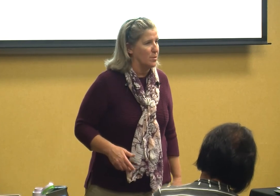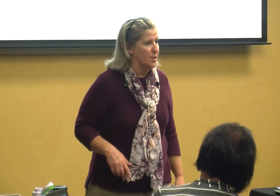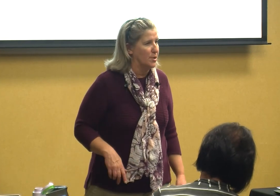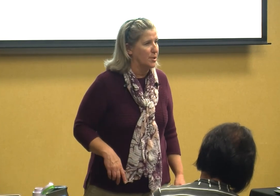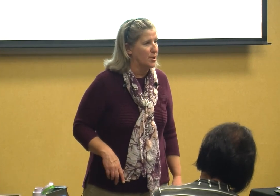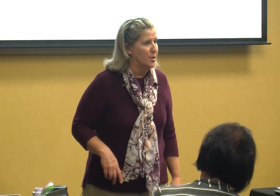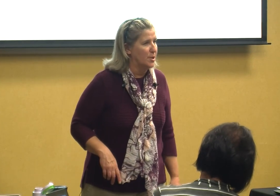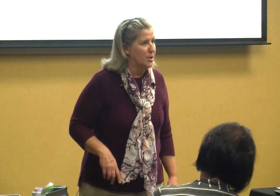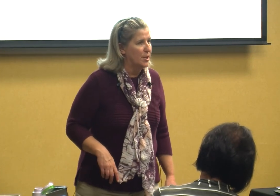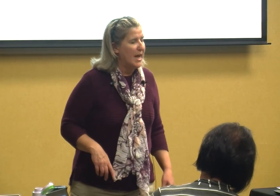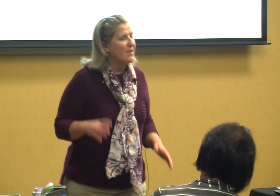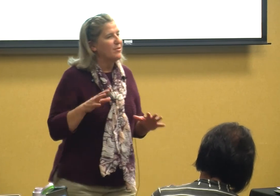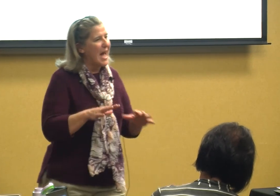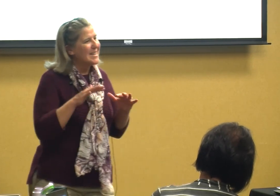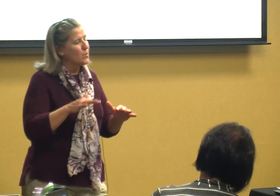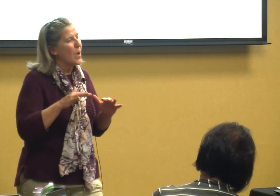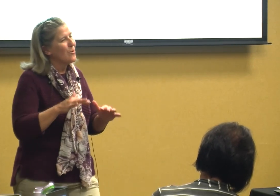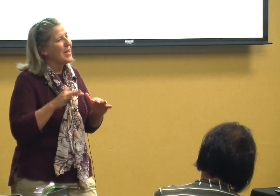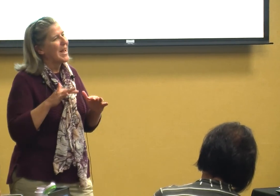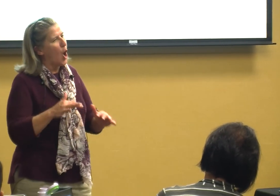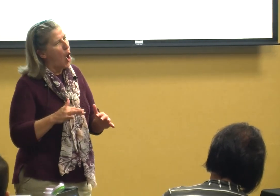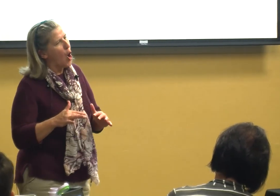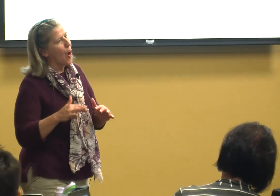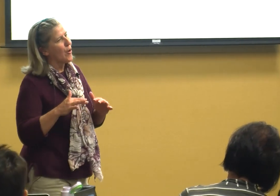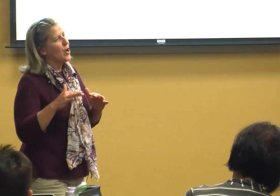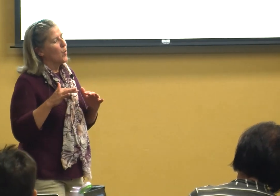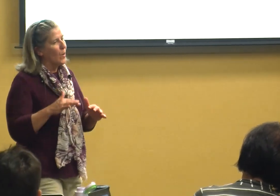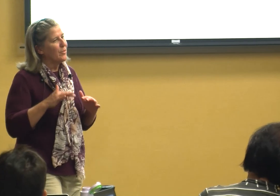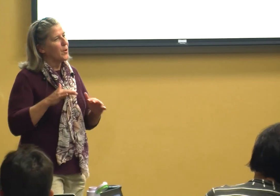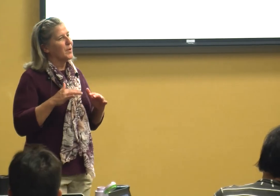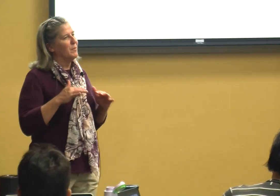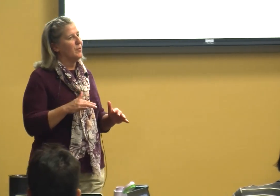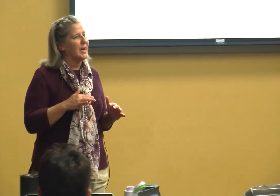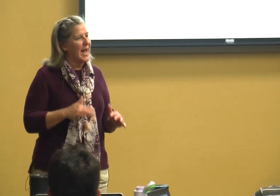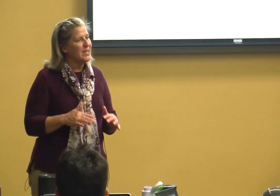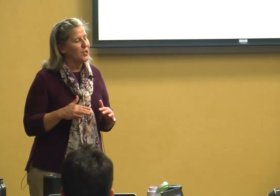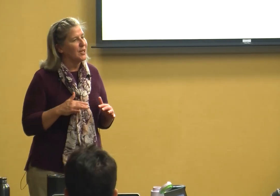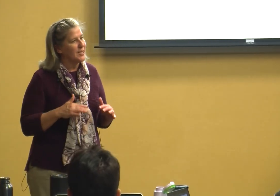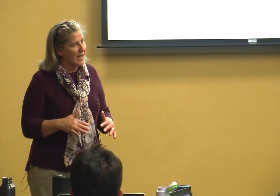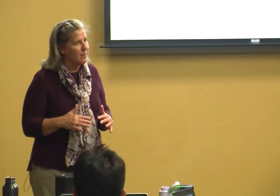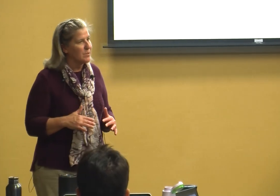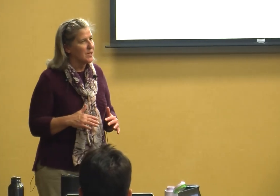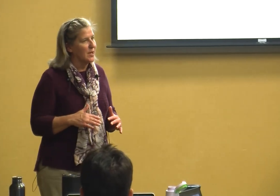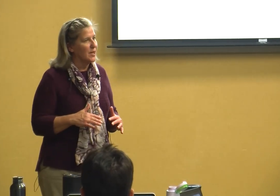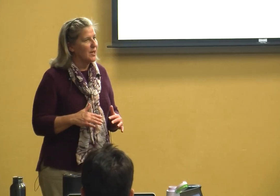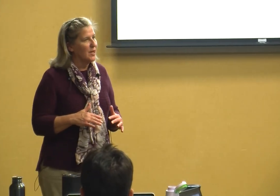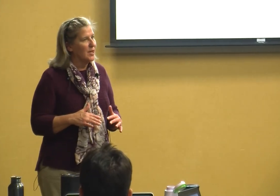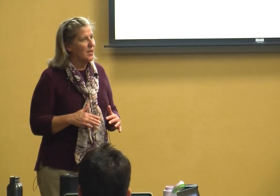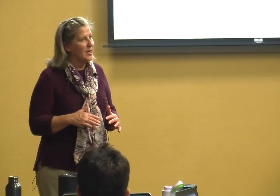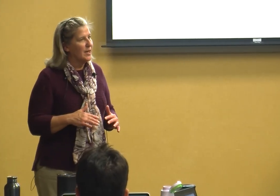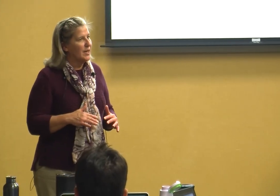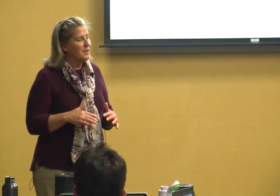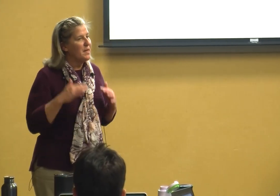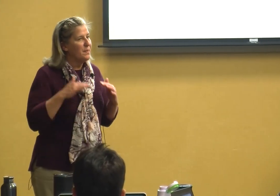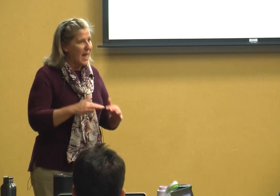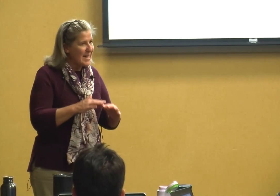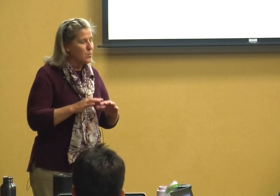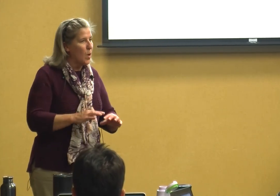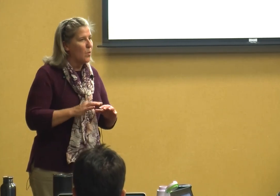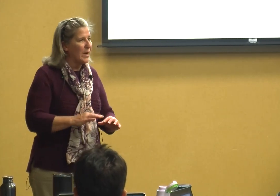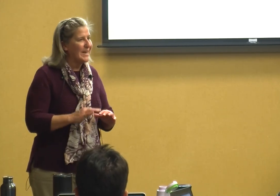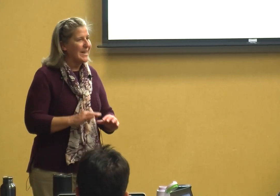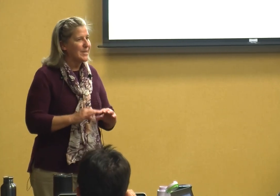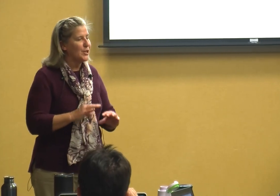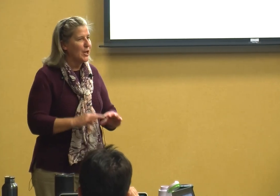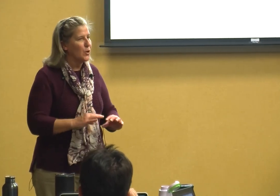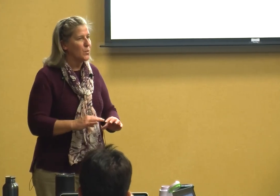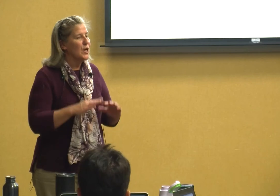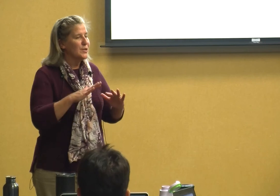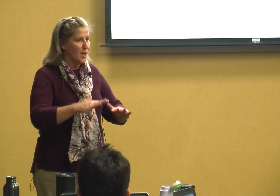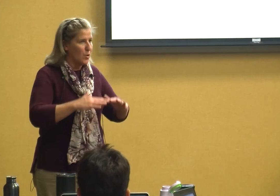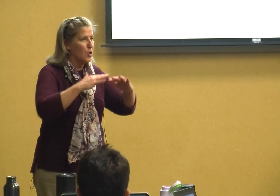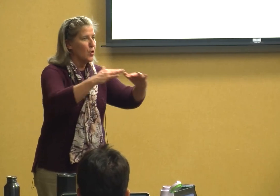if that's where they are with their communication attempts then that's what we need to do so you're